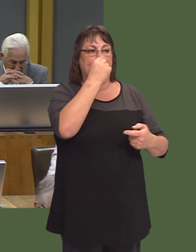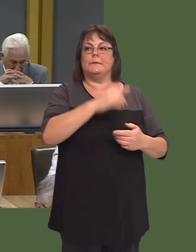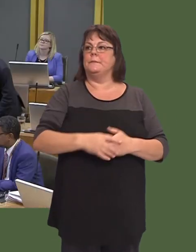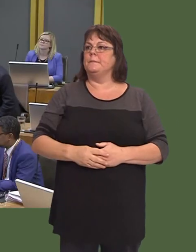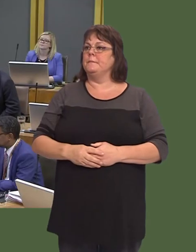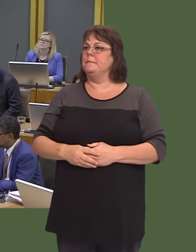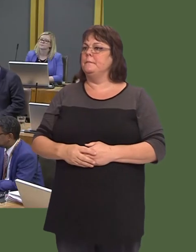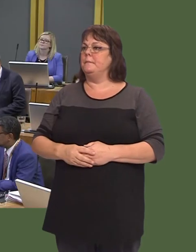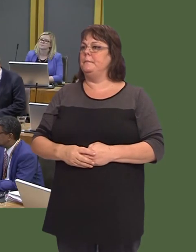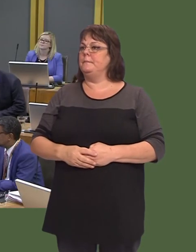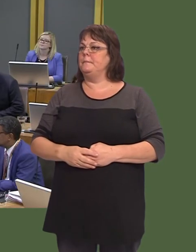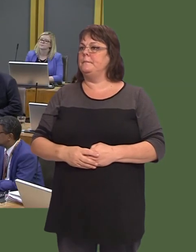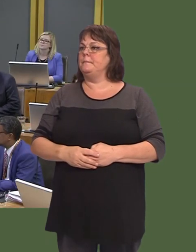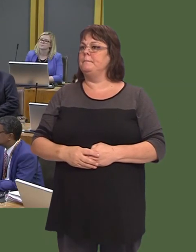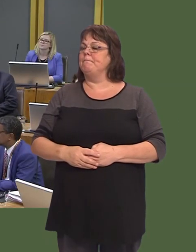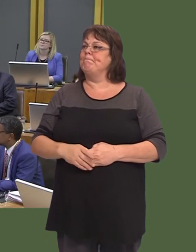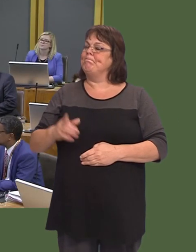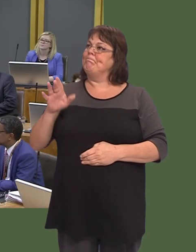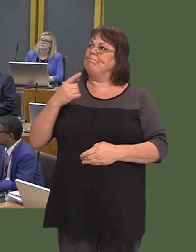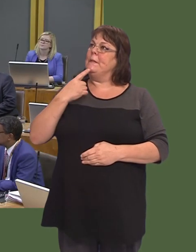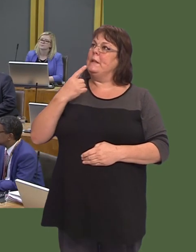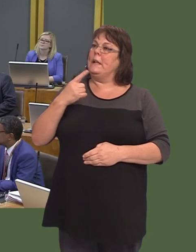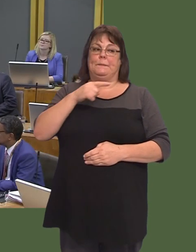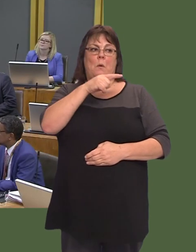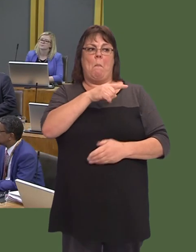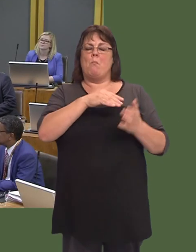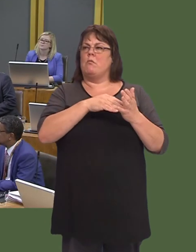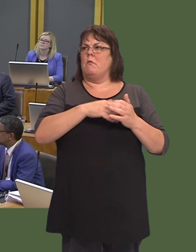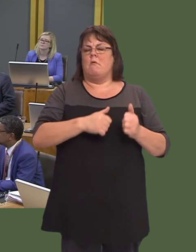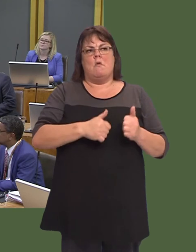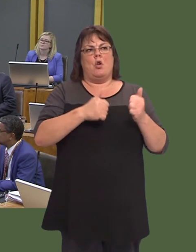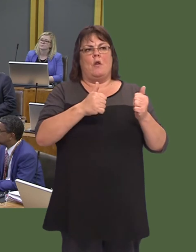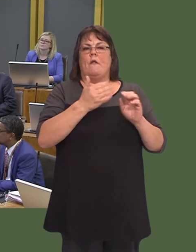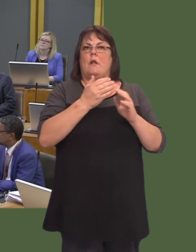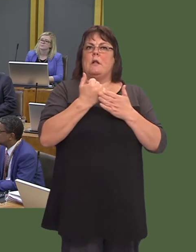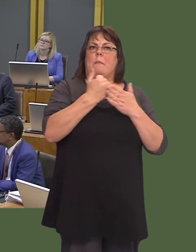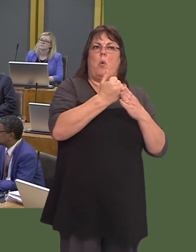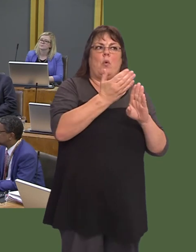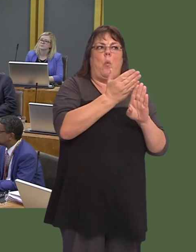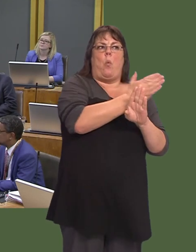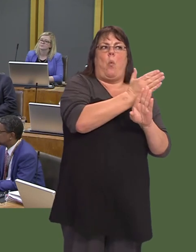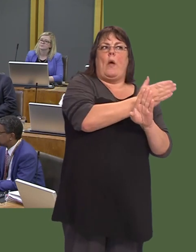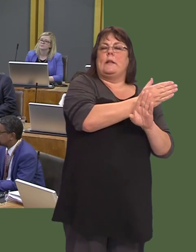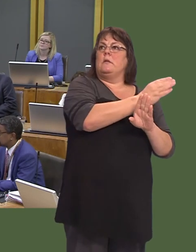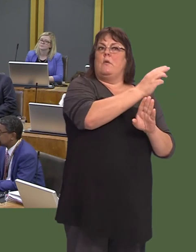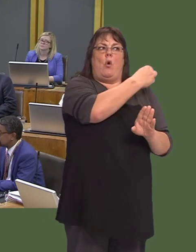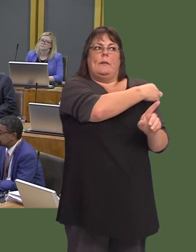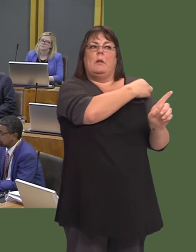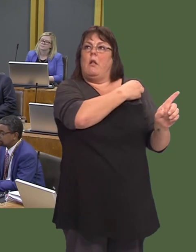Carwyn Jones: Morriston is bound to be an important district general hospital. It provides many specialised services for the hospitals further west in order for those